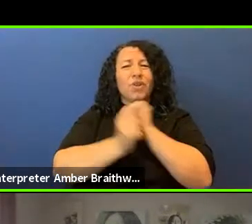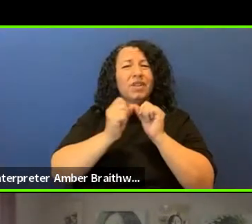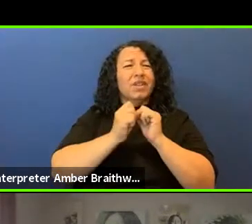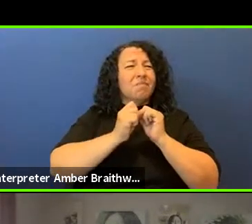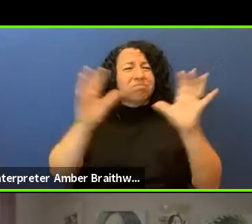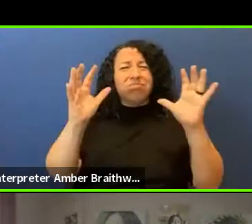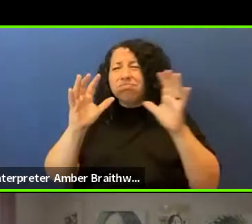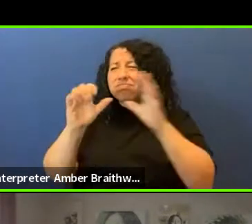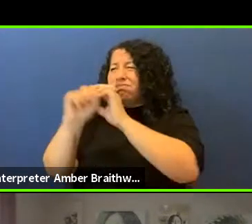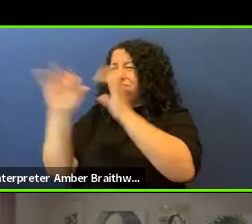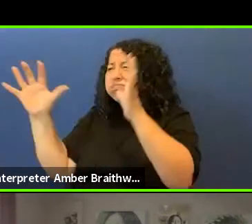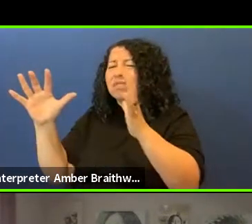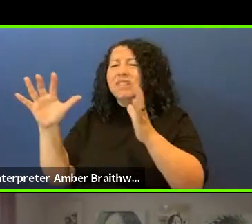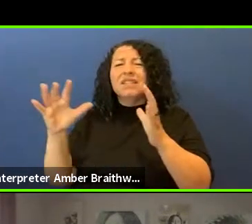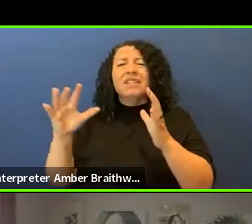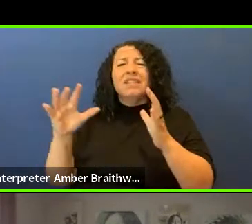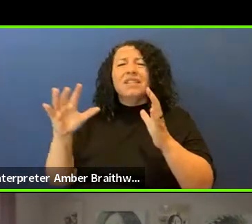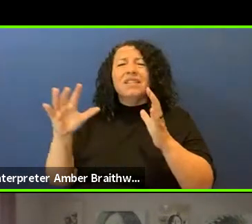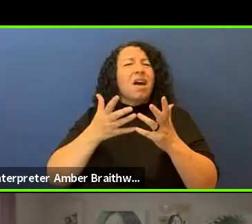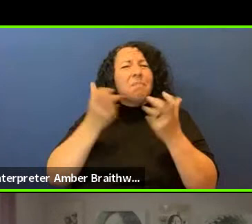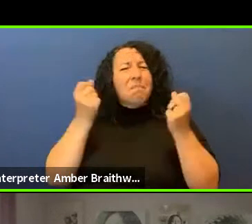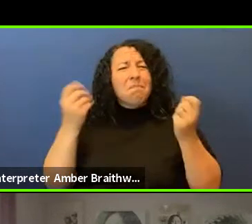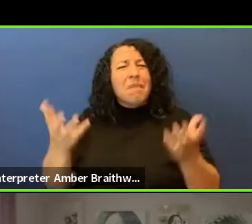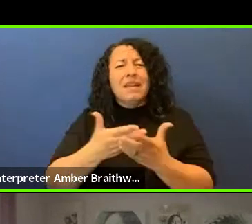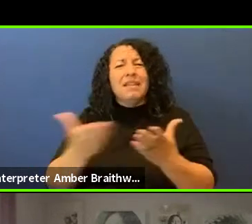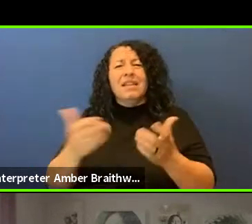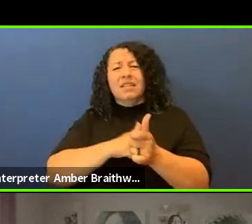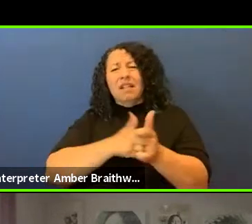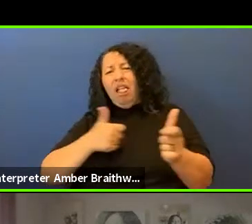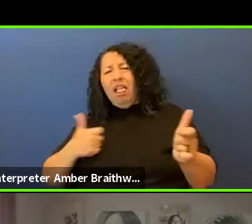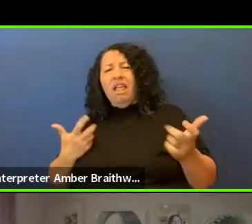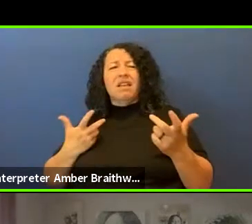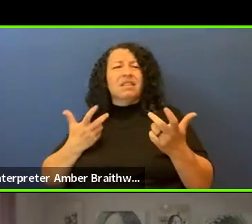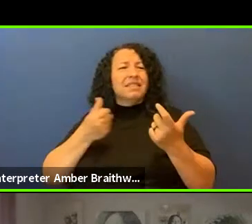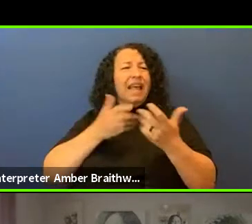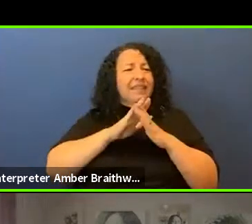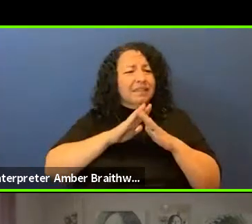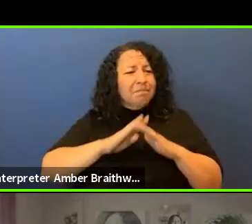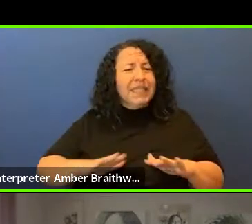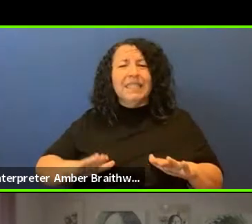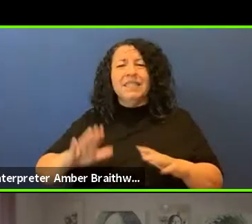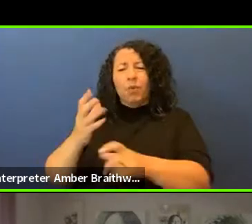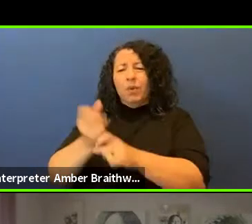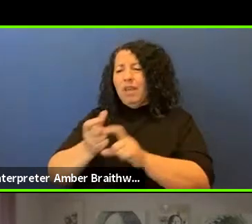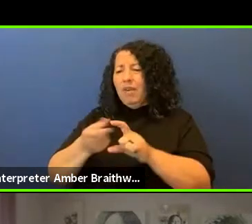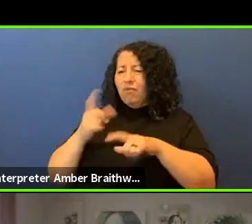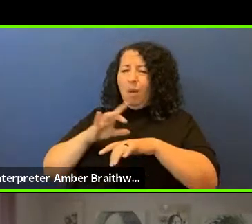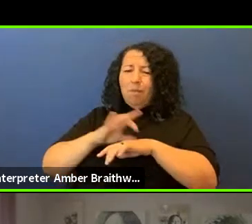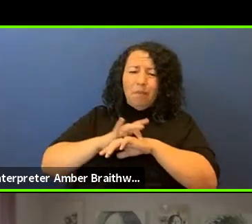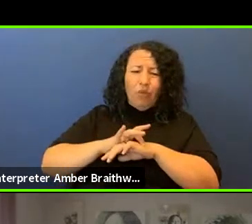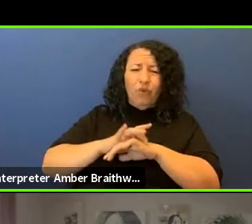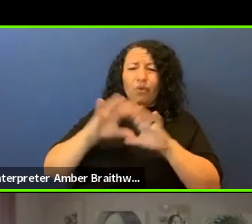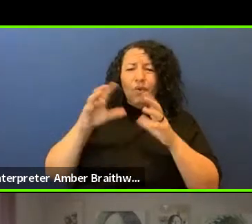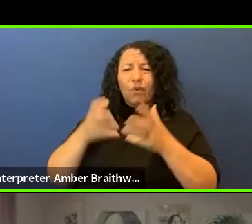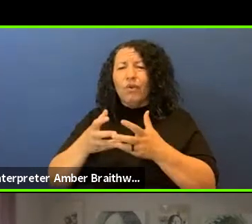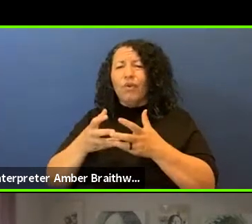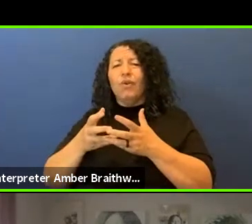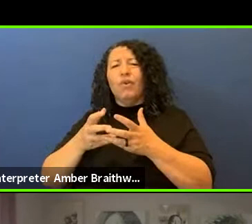from that sanctity and that peace that we get from mother earth and nature and water and we know that there's healing there